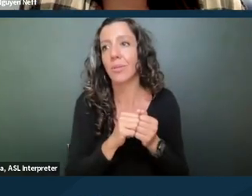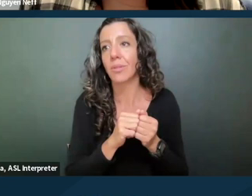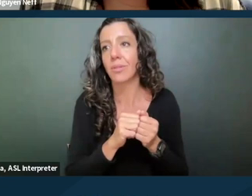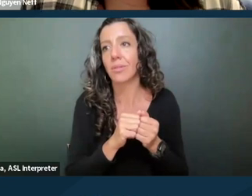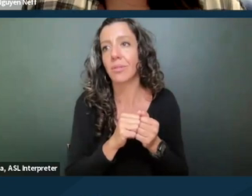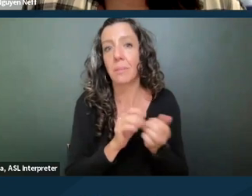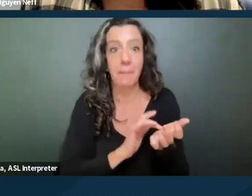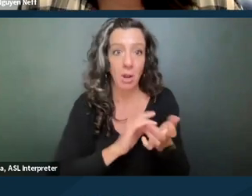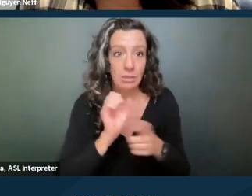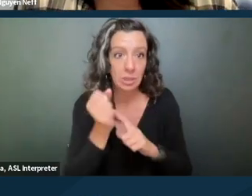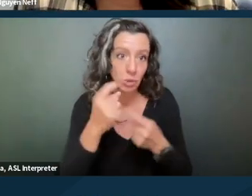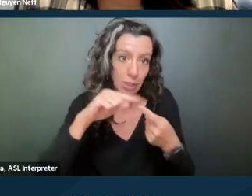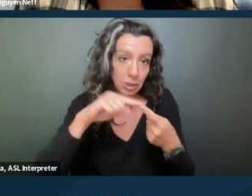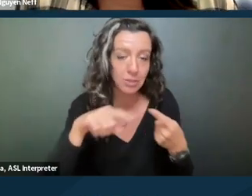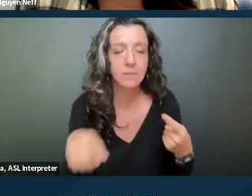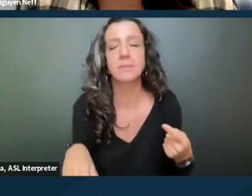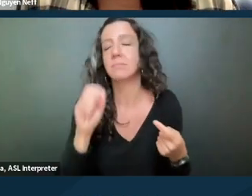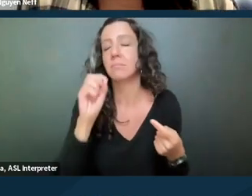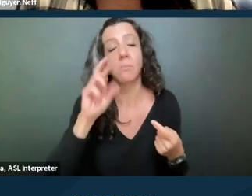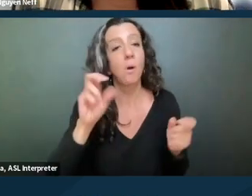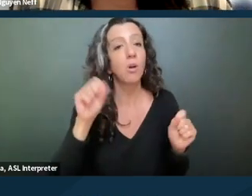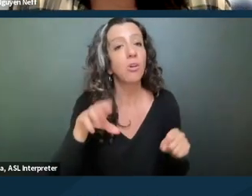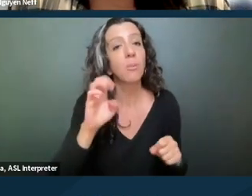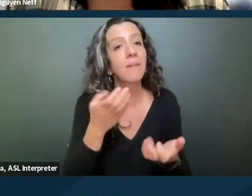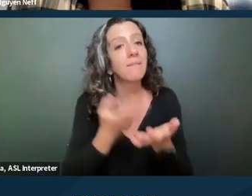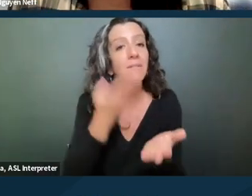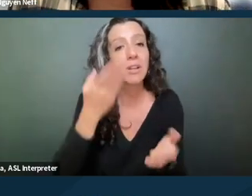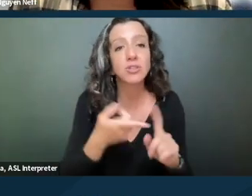But it could also be verification from a social worker,